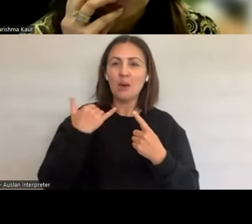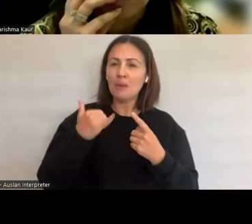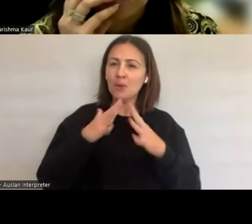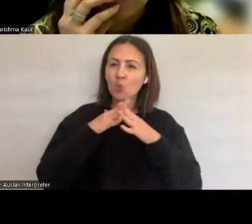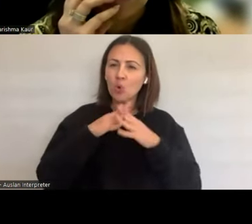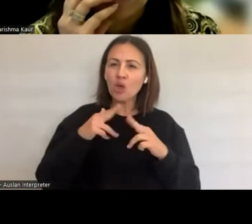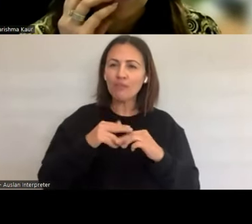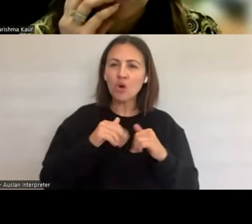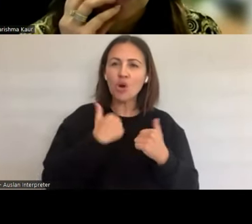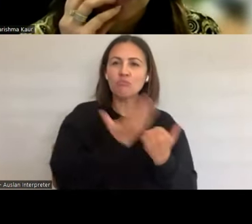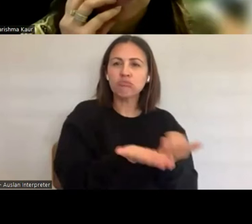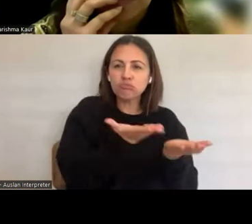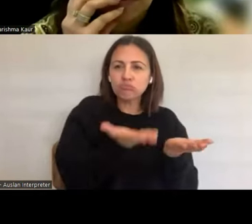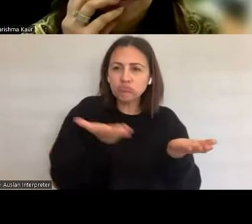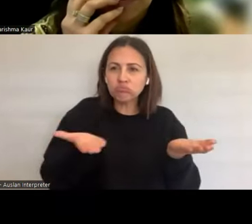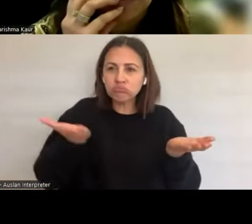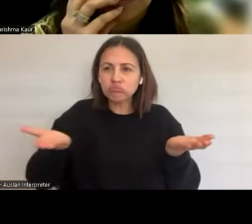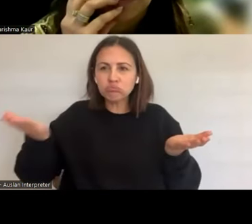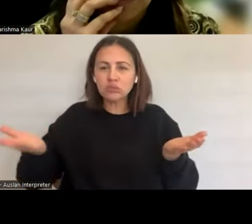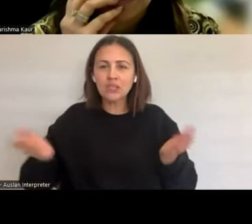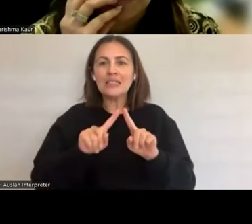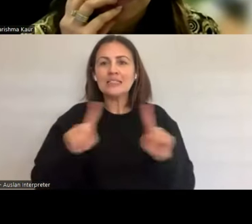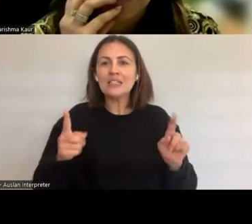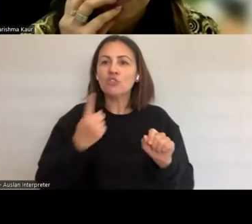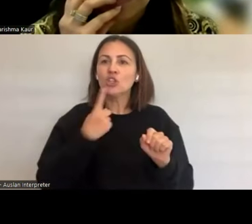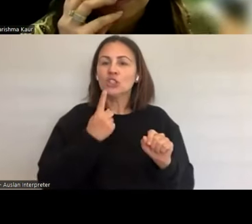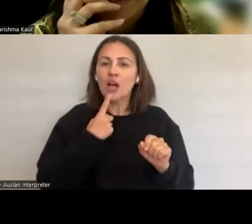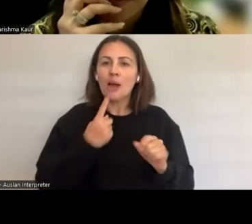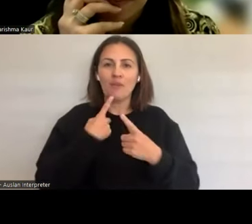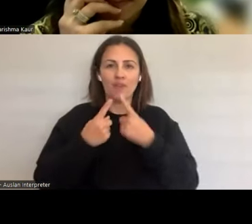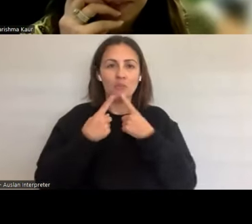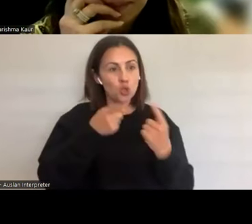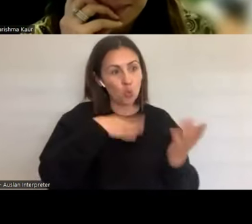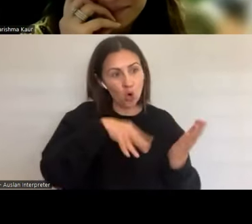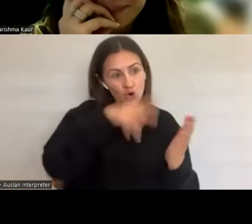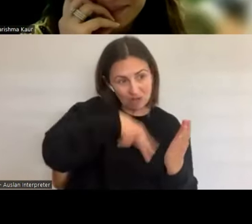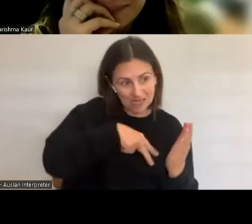But so we talk about, do you wanna read about it? Do you wanna watch it? Do you want to look,